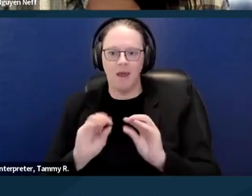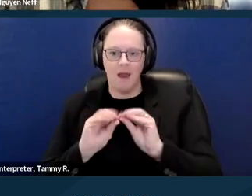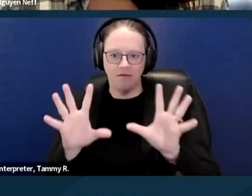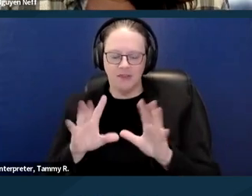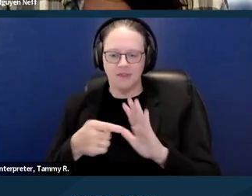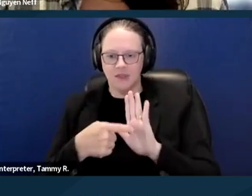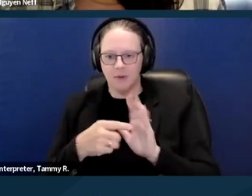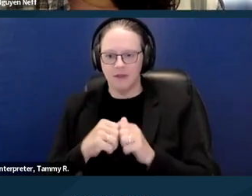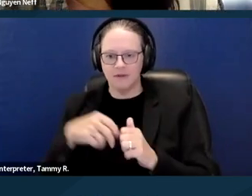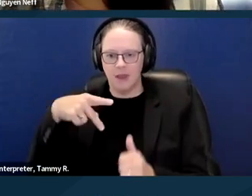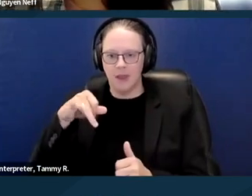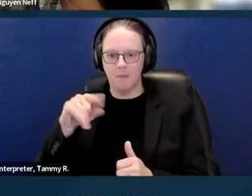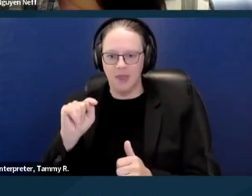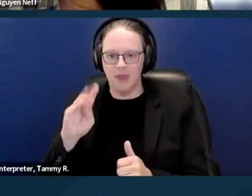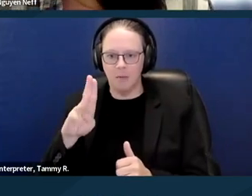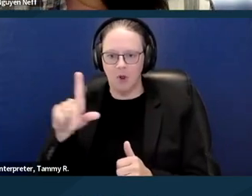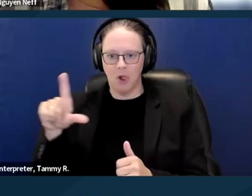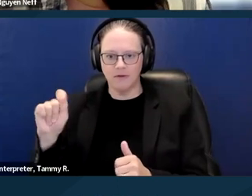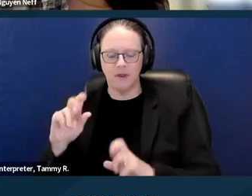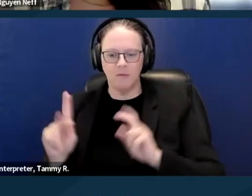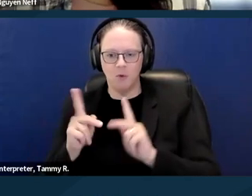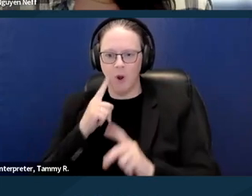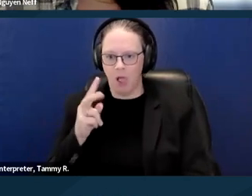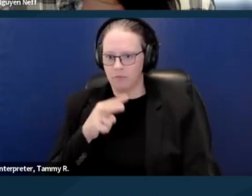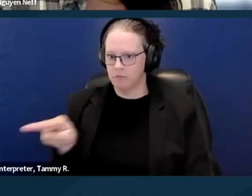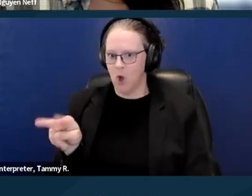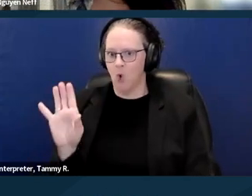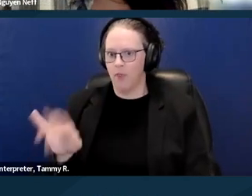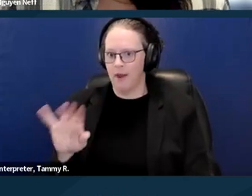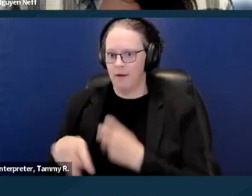people just automatically will perceive pit bulls as being a direct threat.